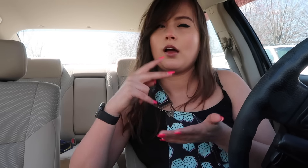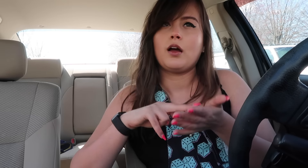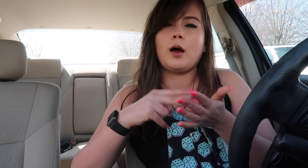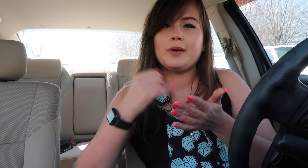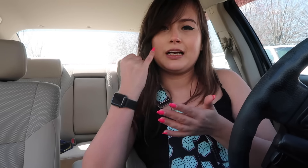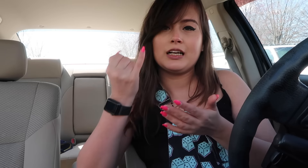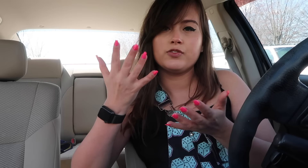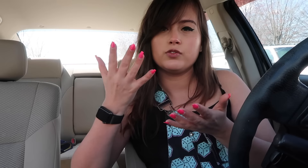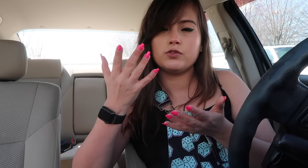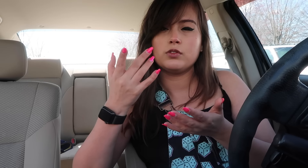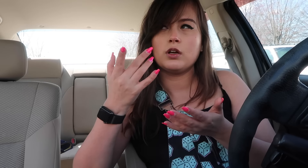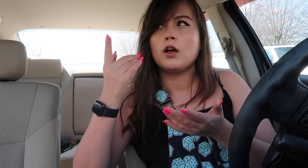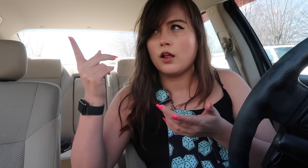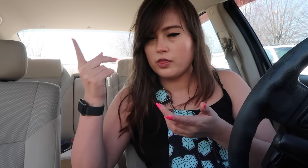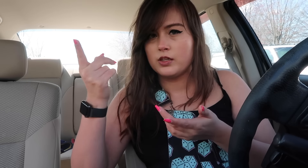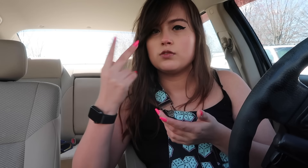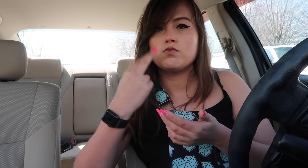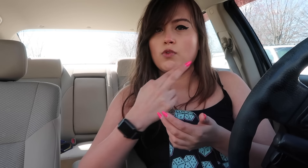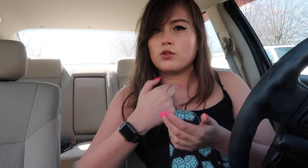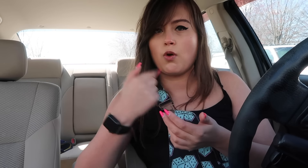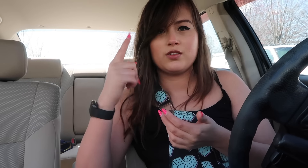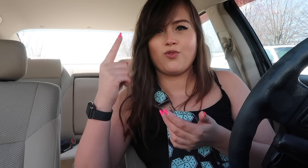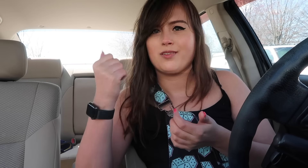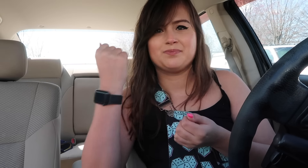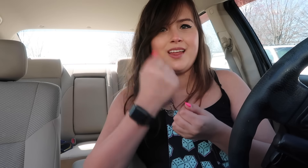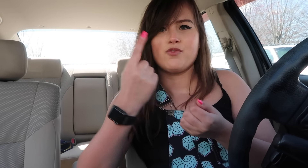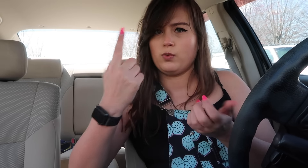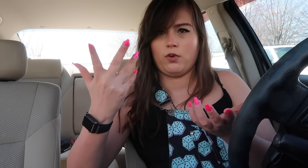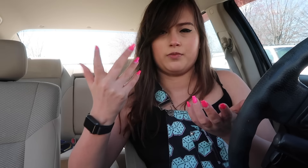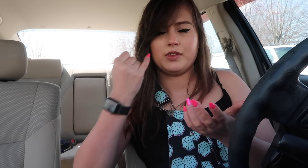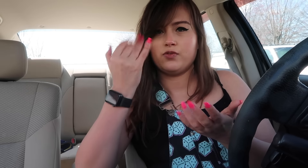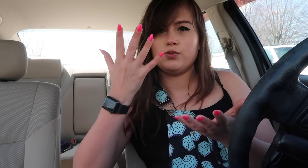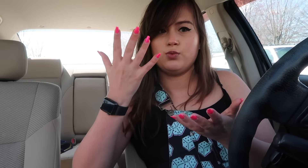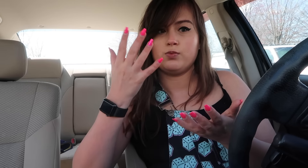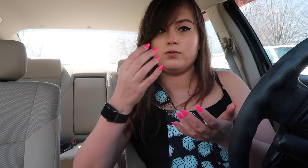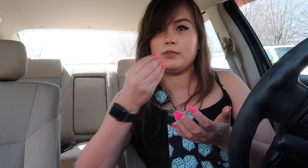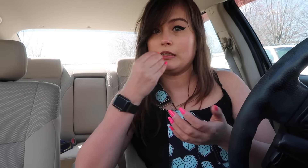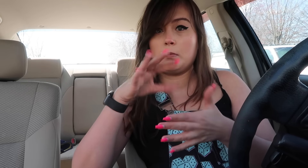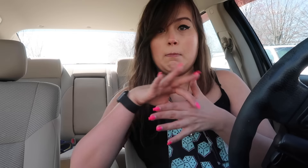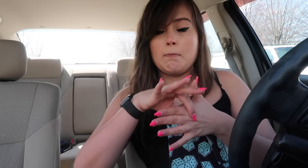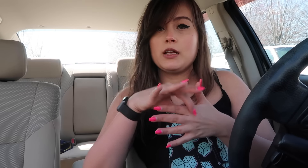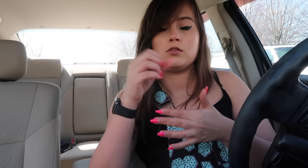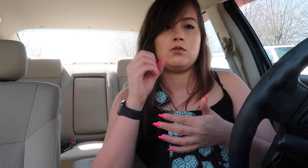I mean, if... This restaurant is for everyone. If you eat meat,